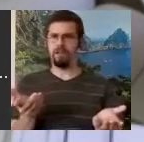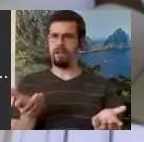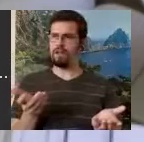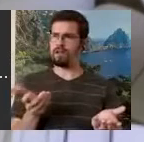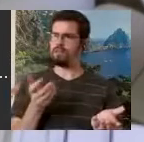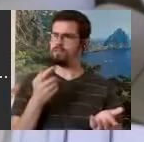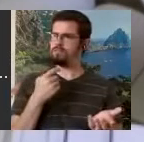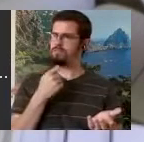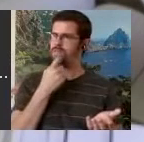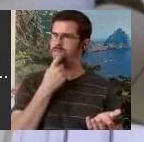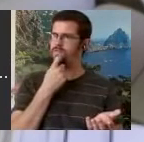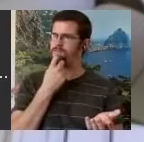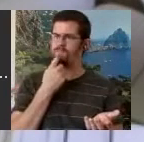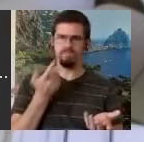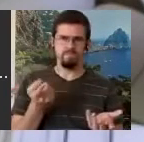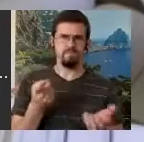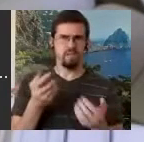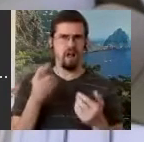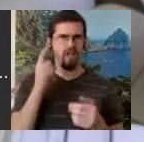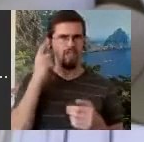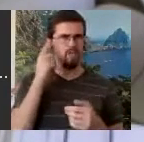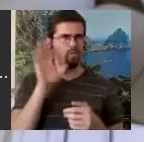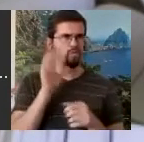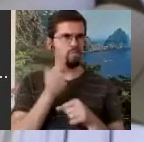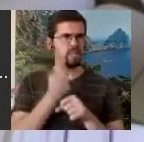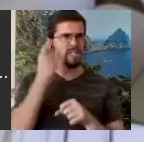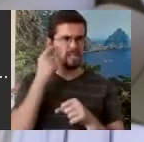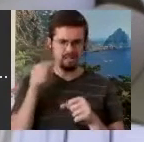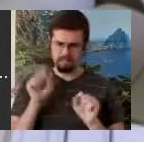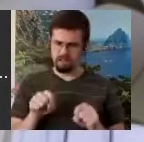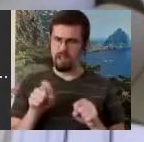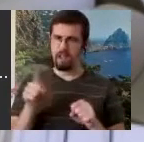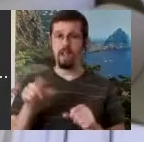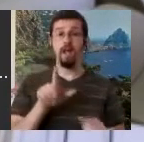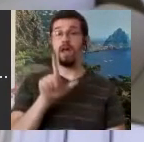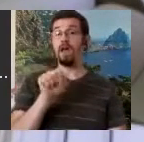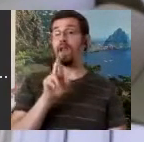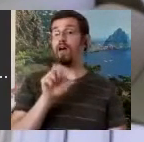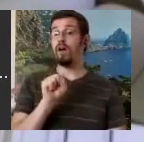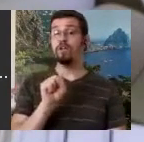see what they would think?" and Lars and everybody, it's not that they weren't